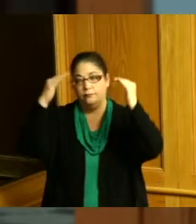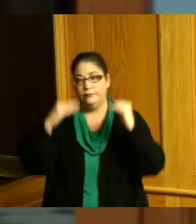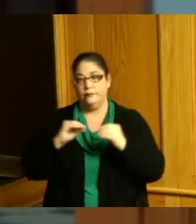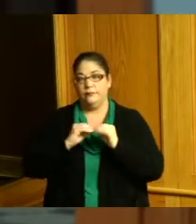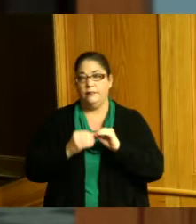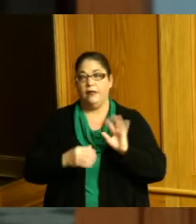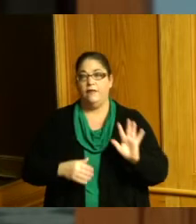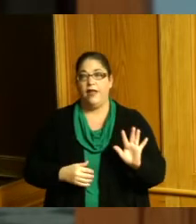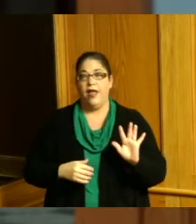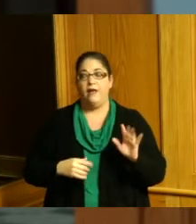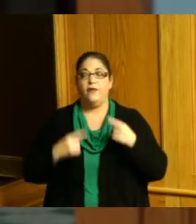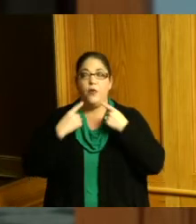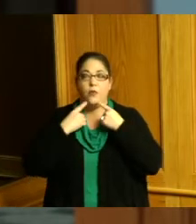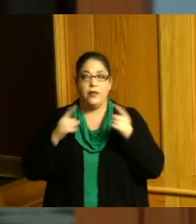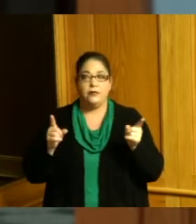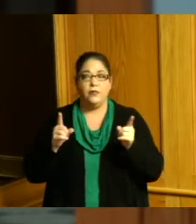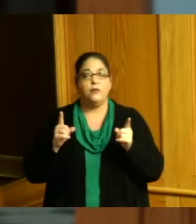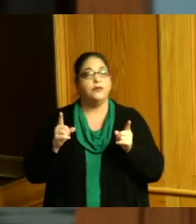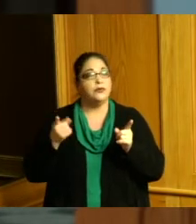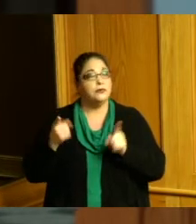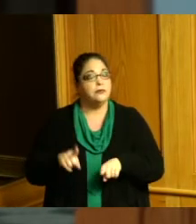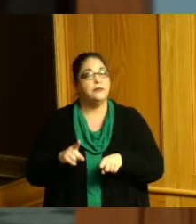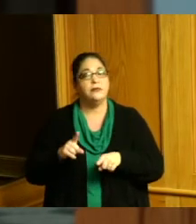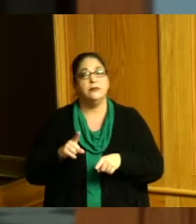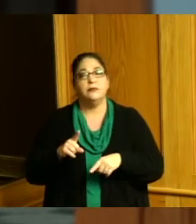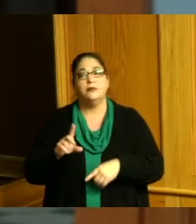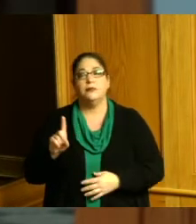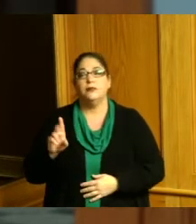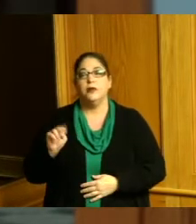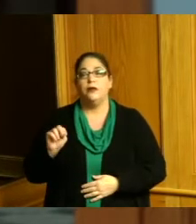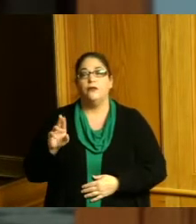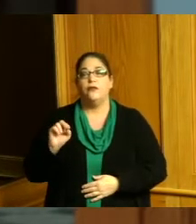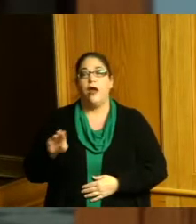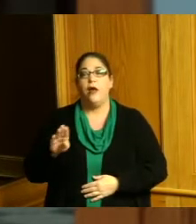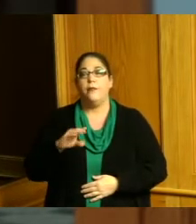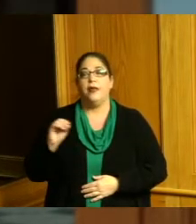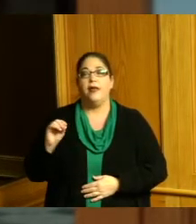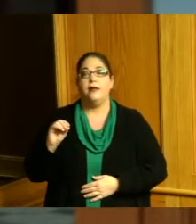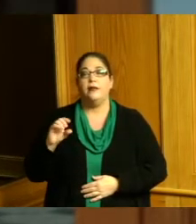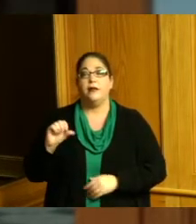resolution authorizing agreement with dun rob and associates for prep professional appraisal